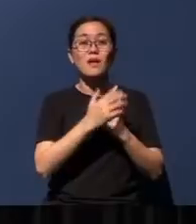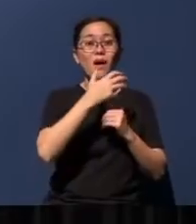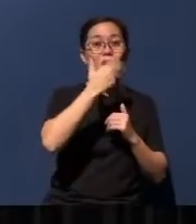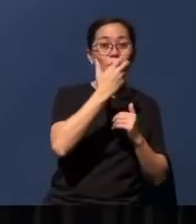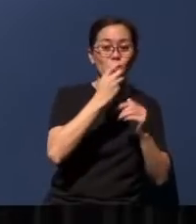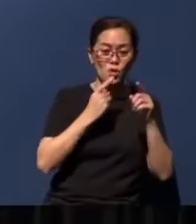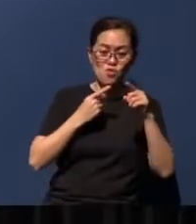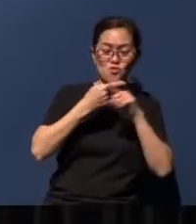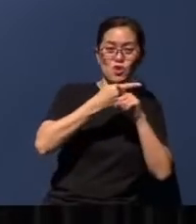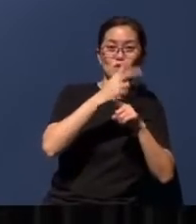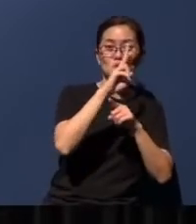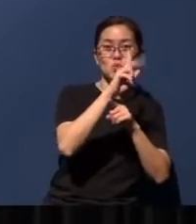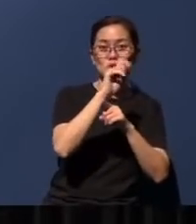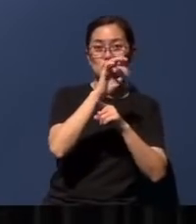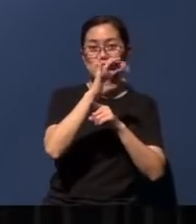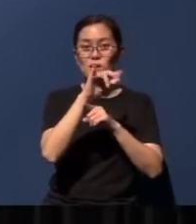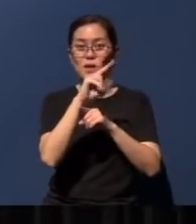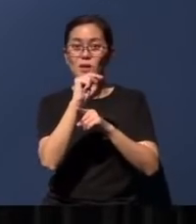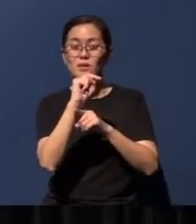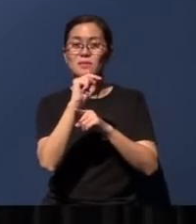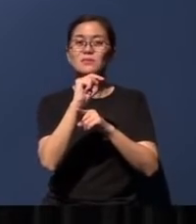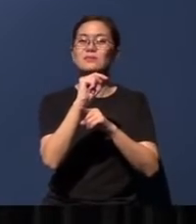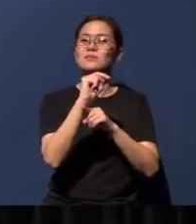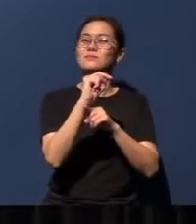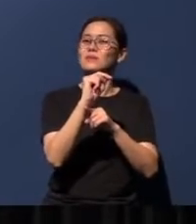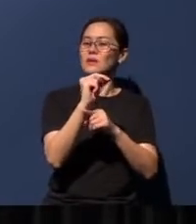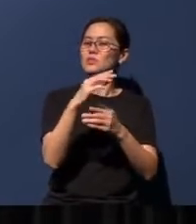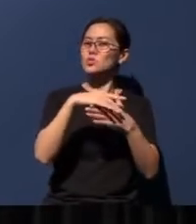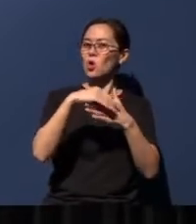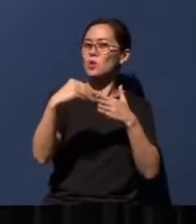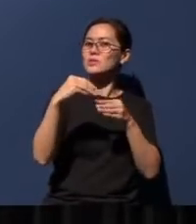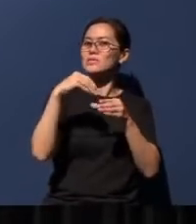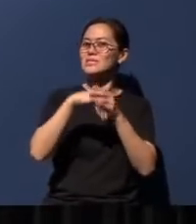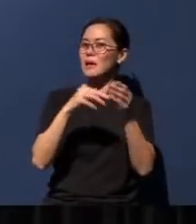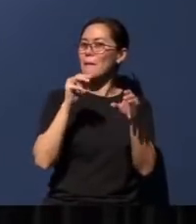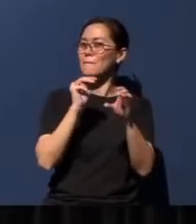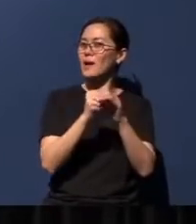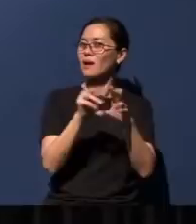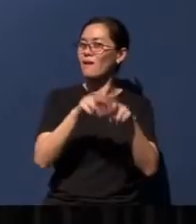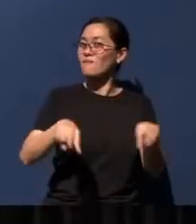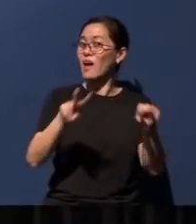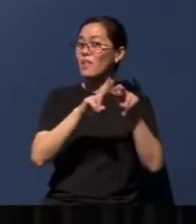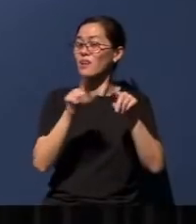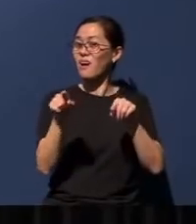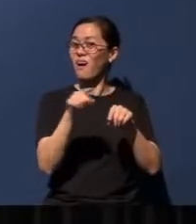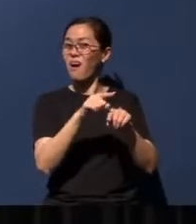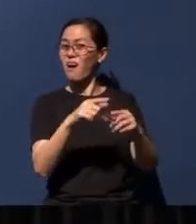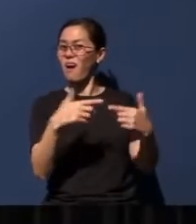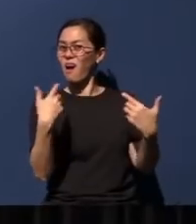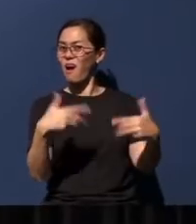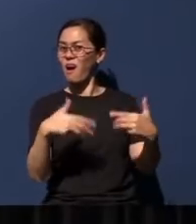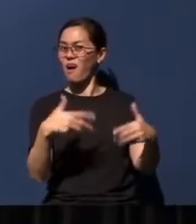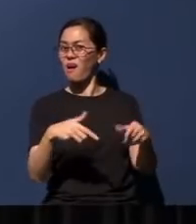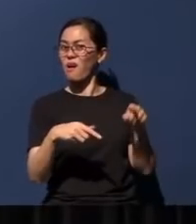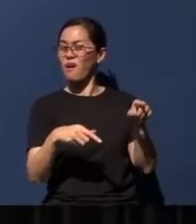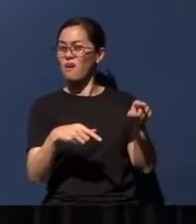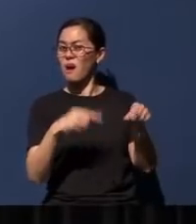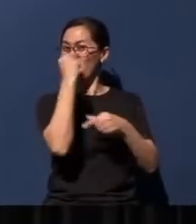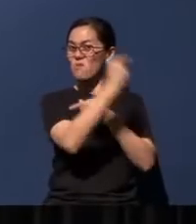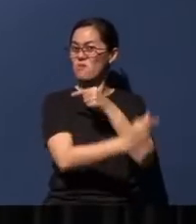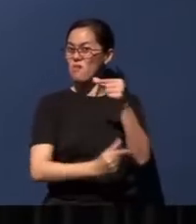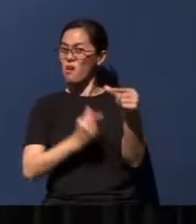US dollars in market value over the past few weeks. You know, theirs is really the global market.